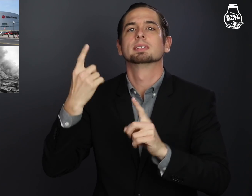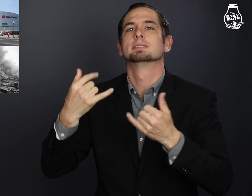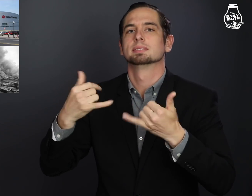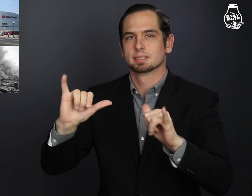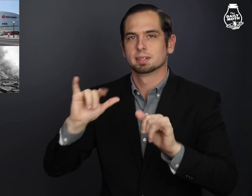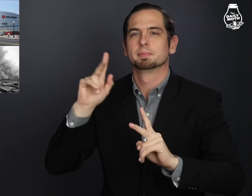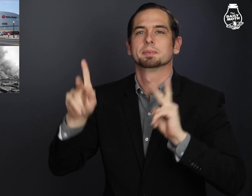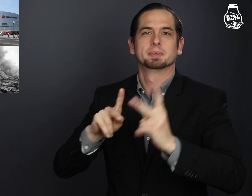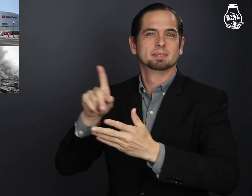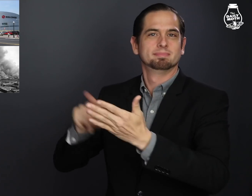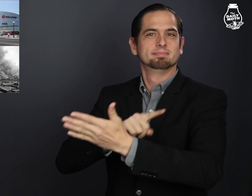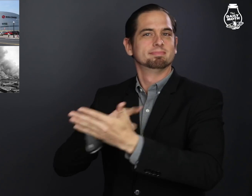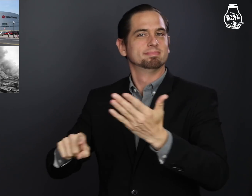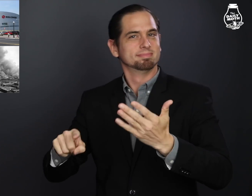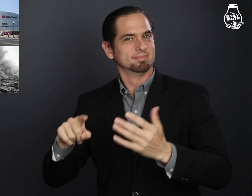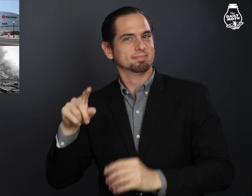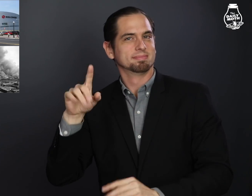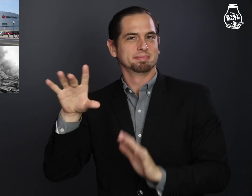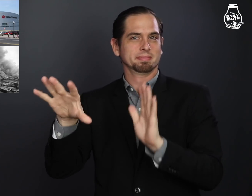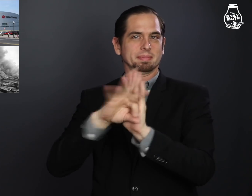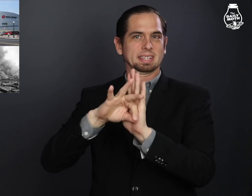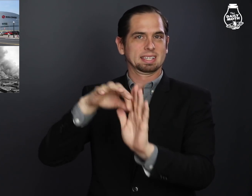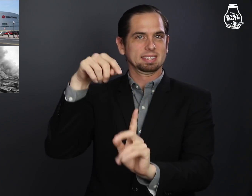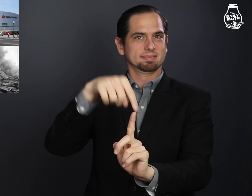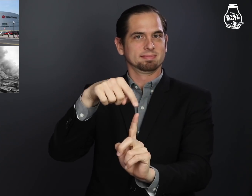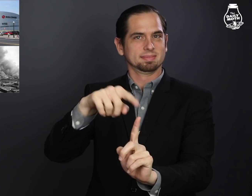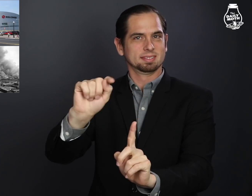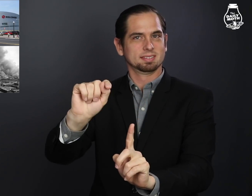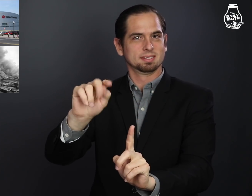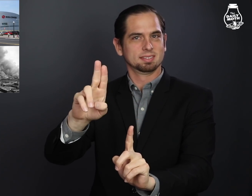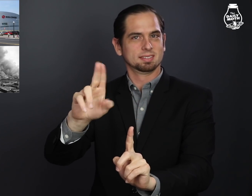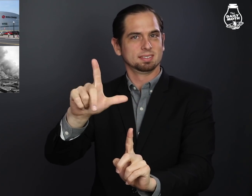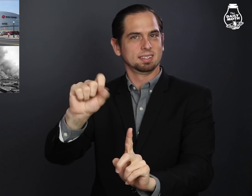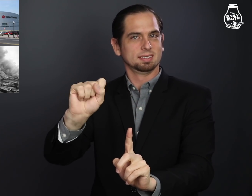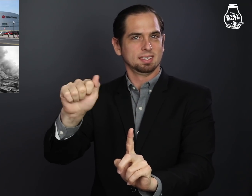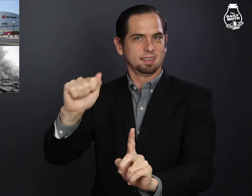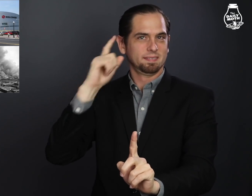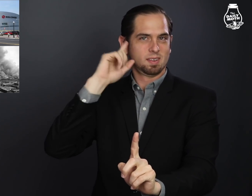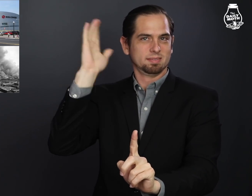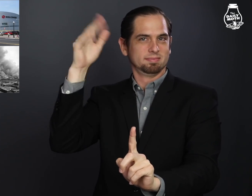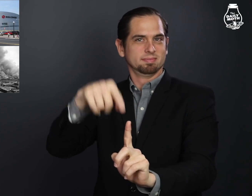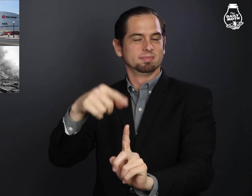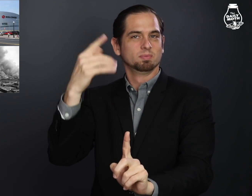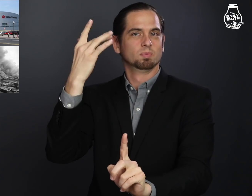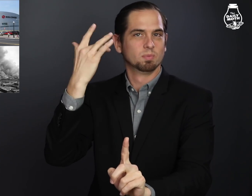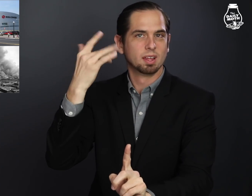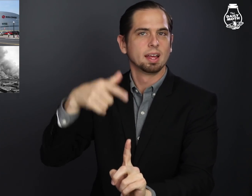There is still some criticism on holding the rally in Tulsa,